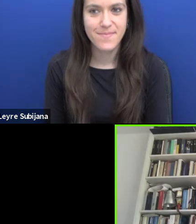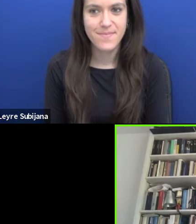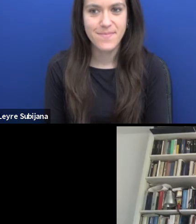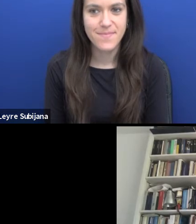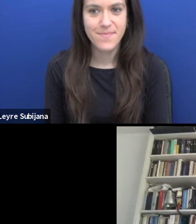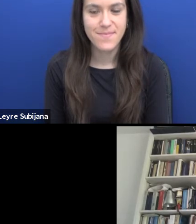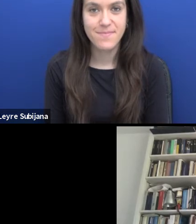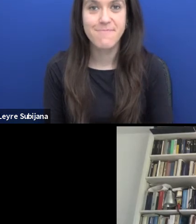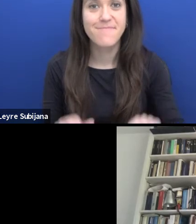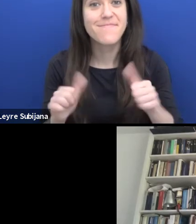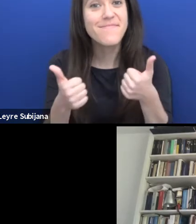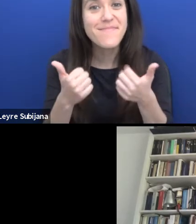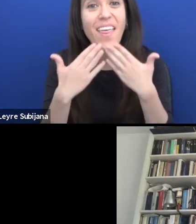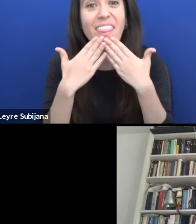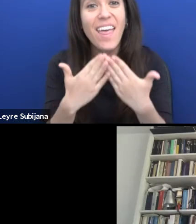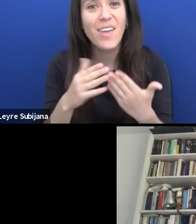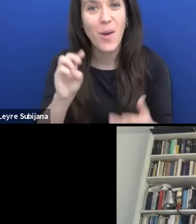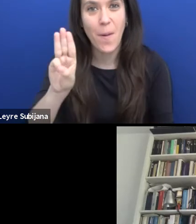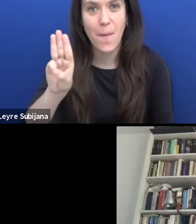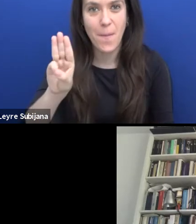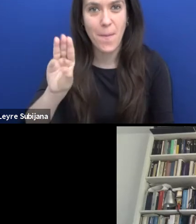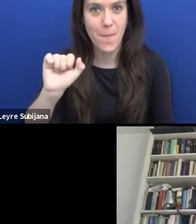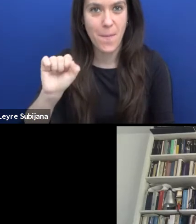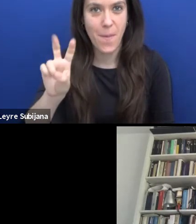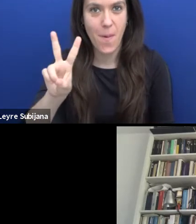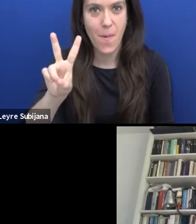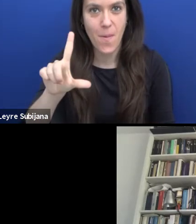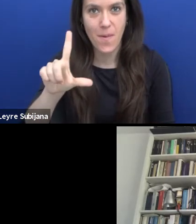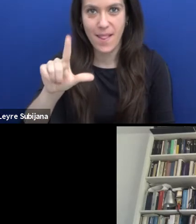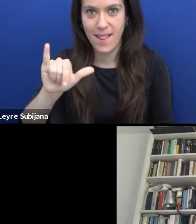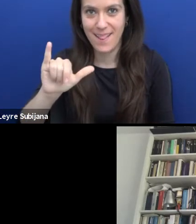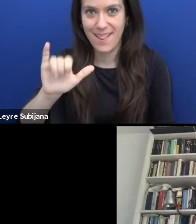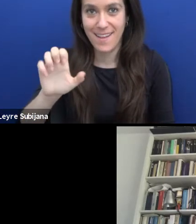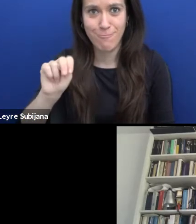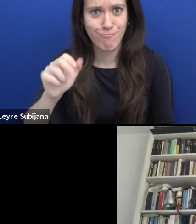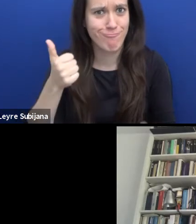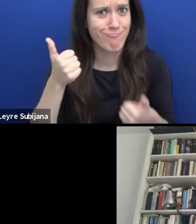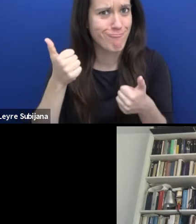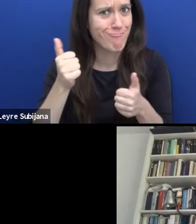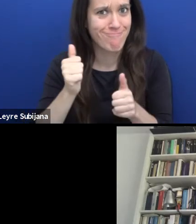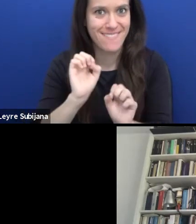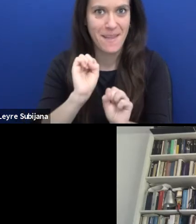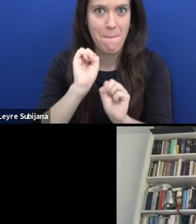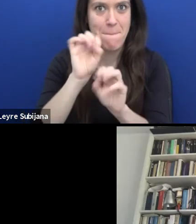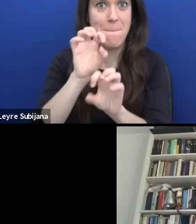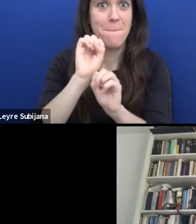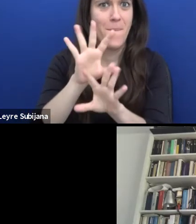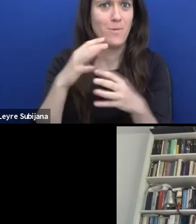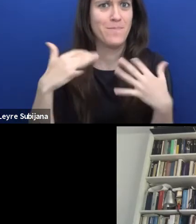Oh, thank you, Paulien, for this important input. There's so much to discuss.